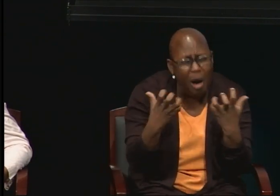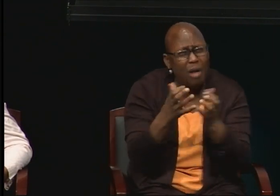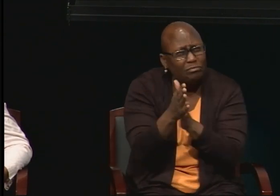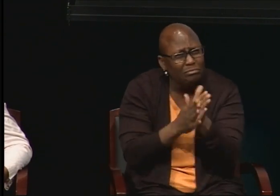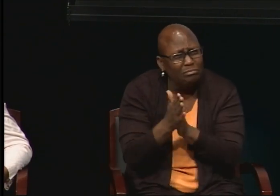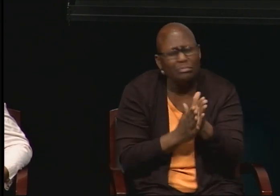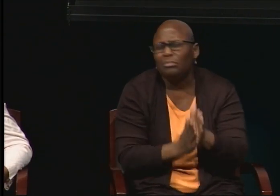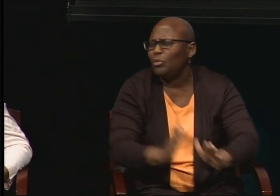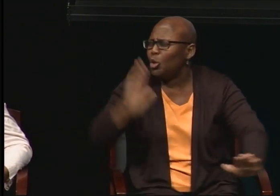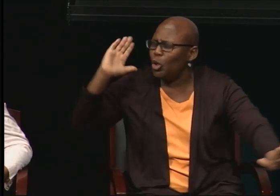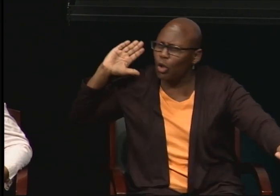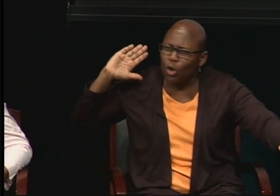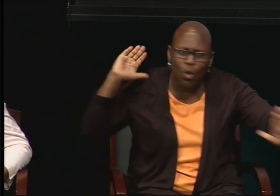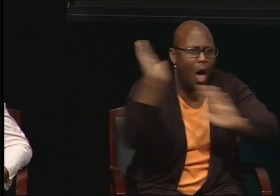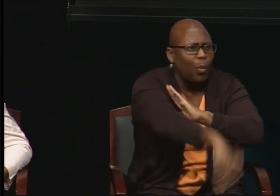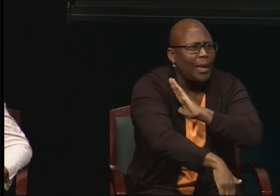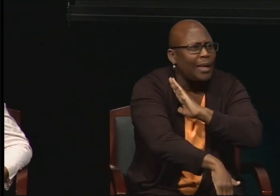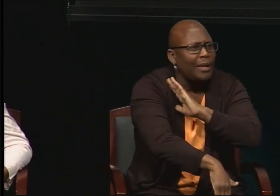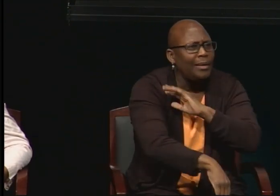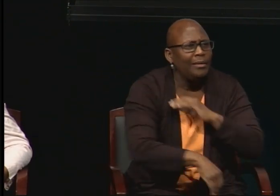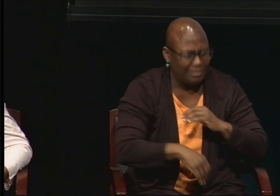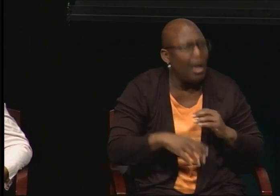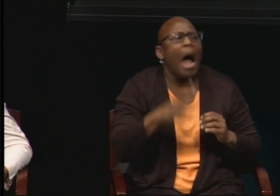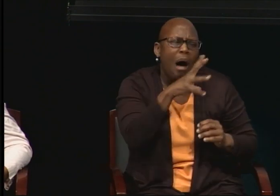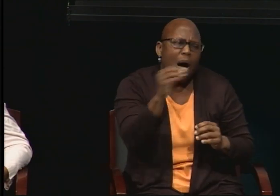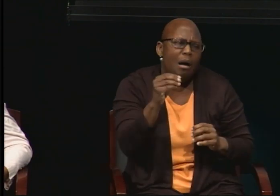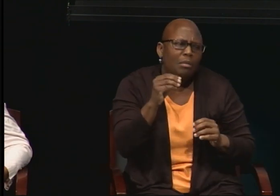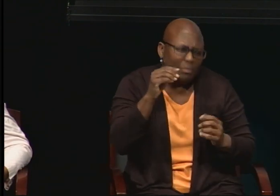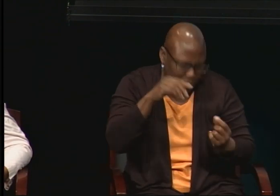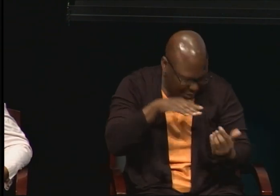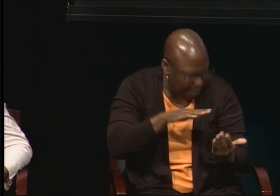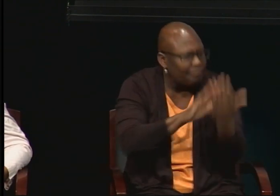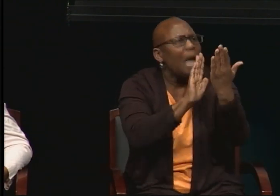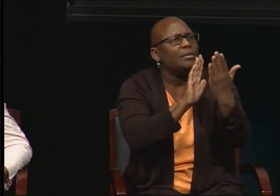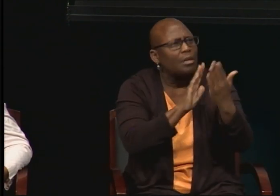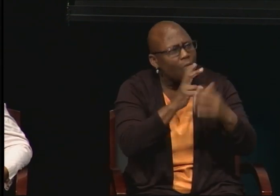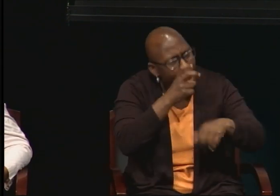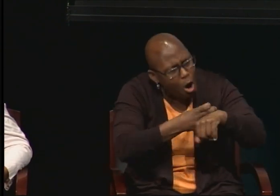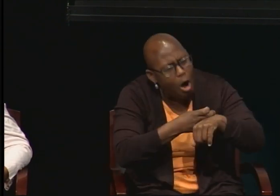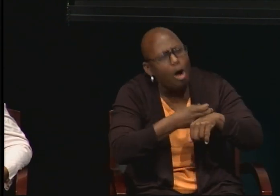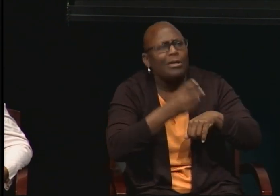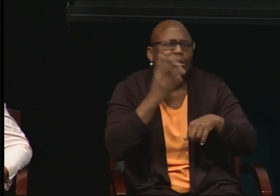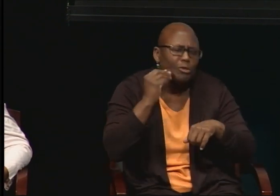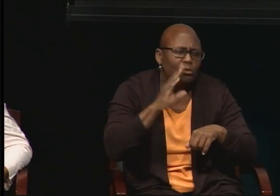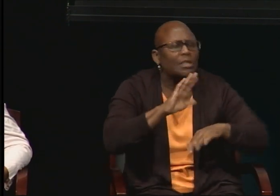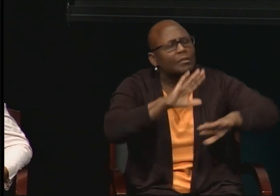and depressions and barriers. But ultimately you'll reach a goal.